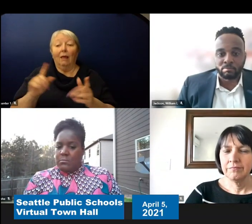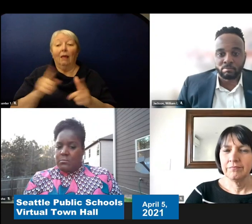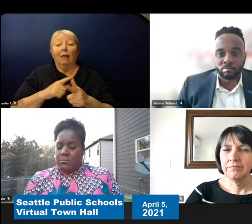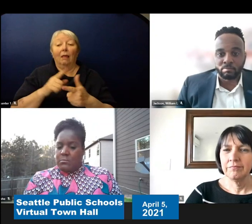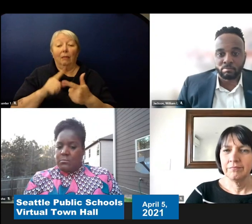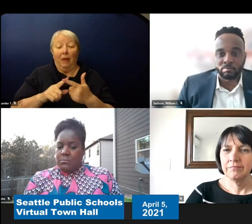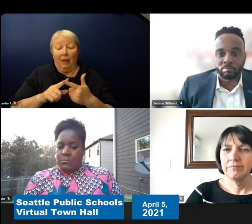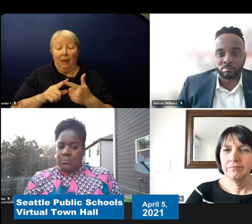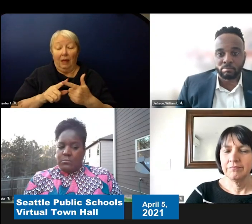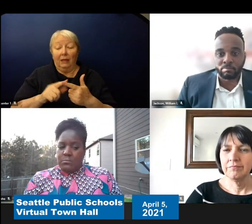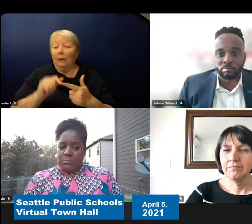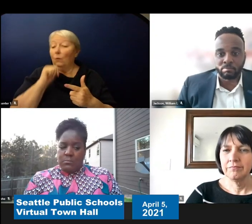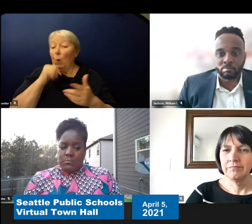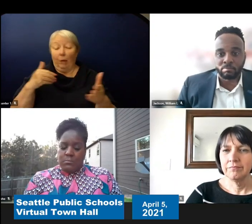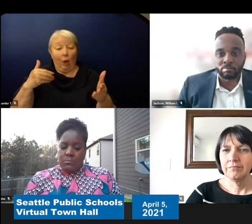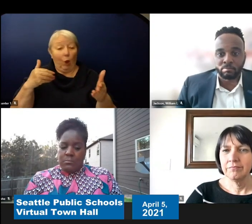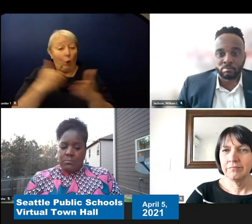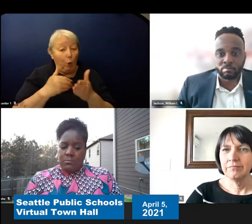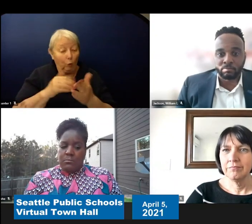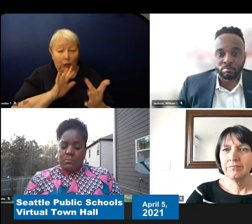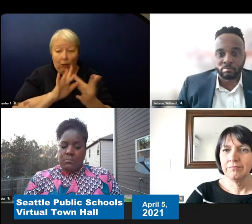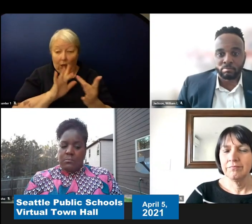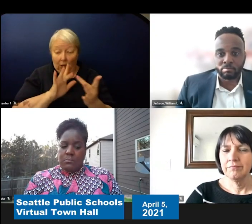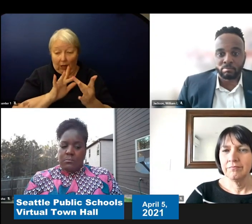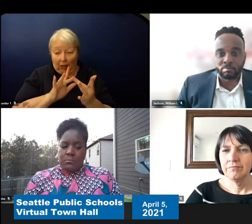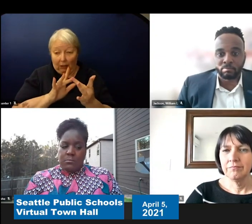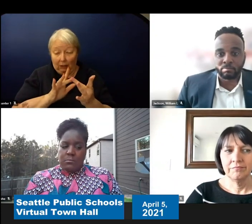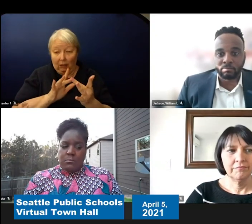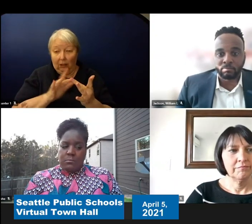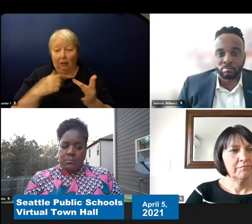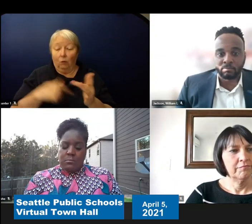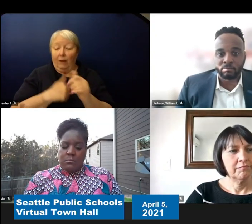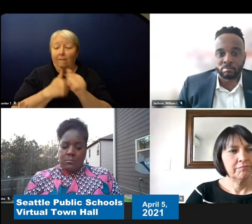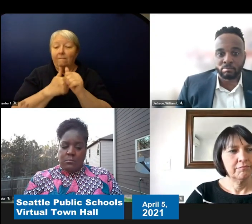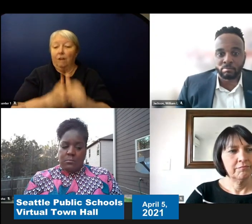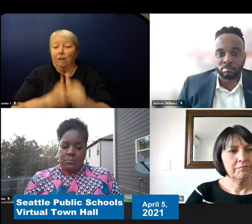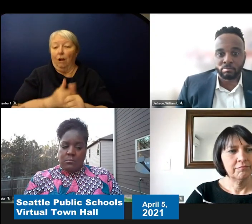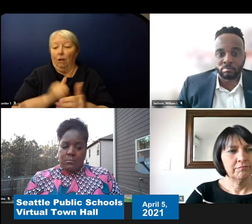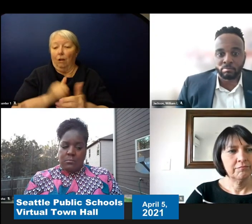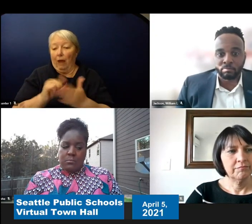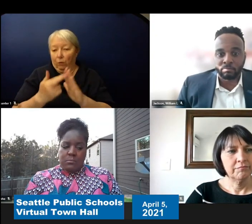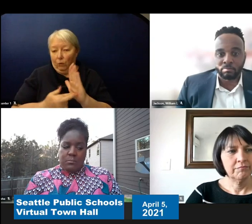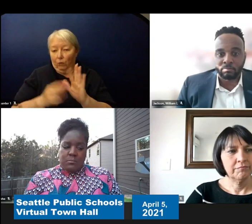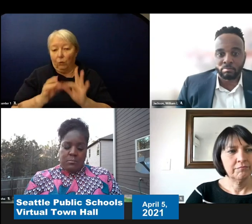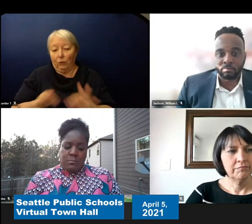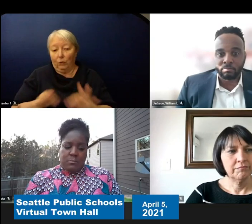as we adhere to those protocols. So I think that's an important point to highlight here